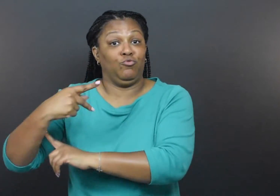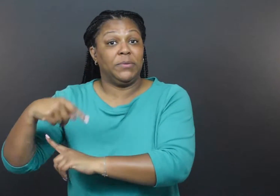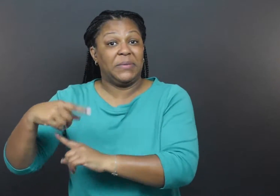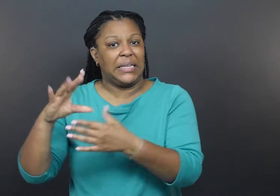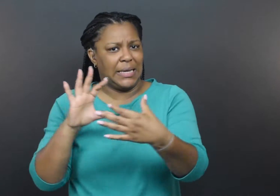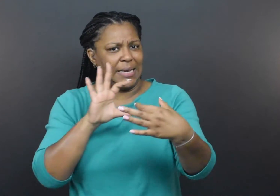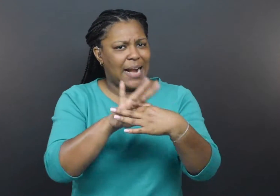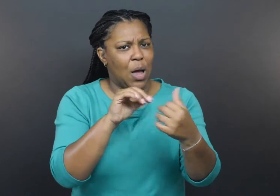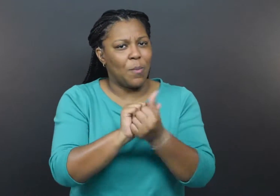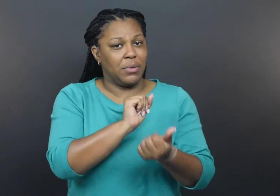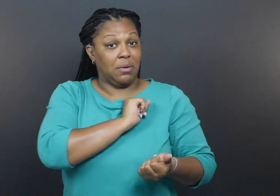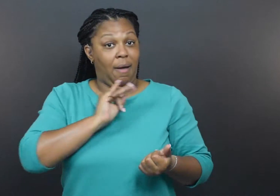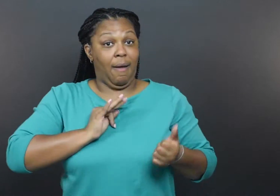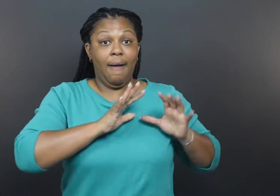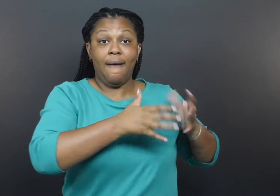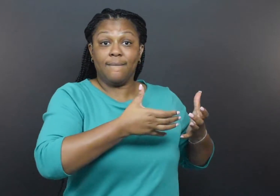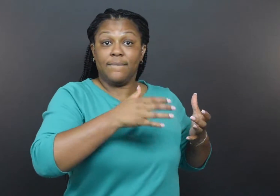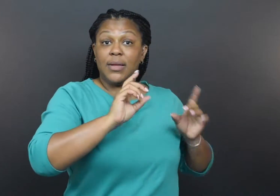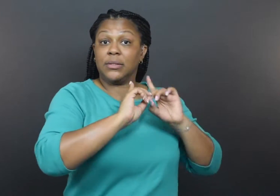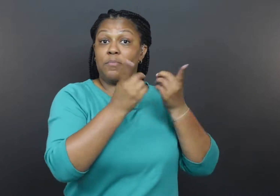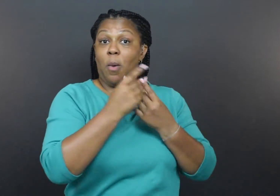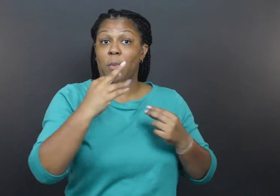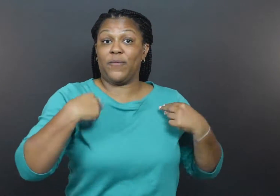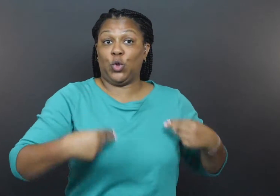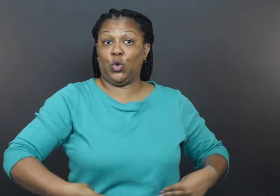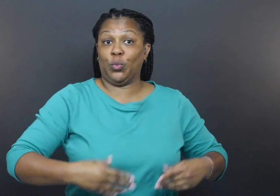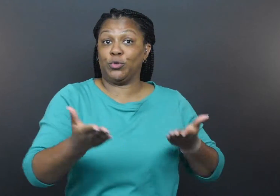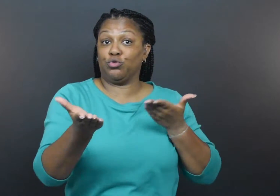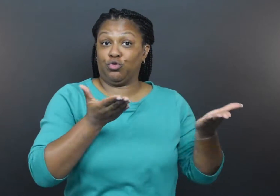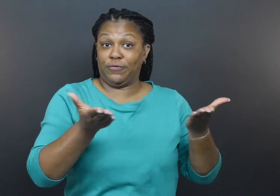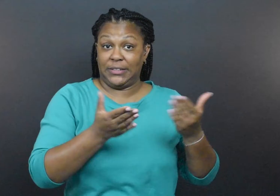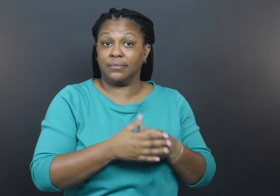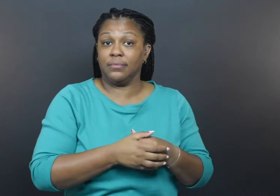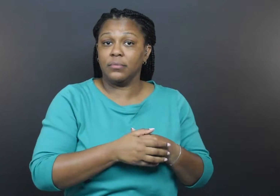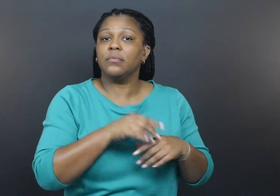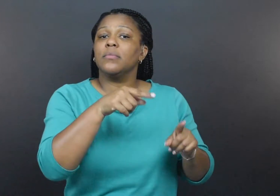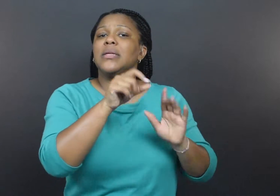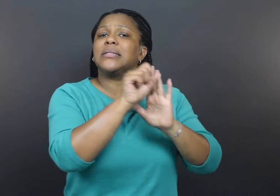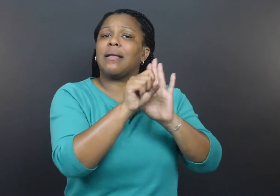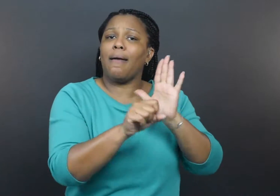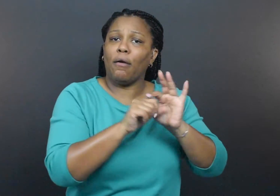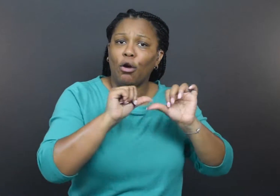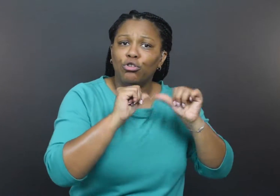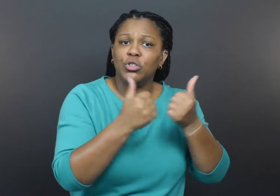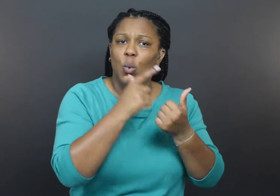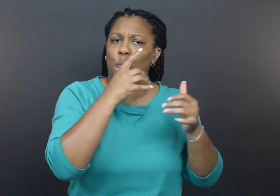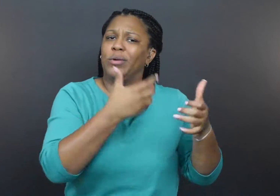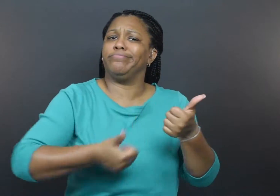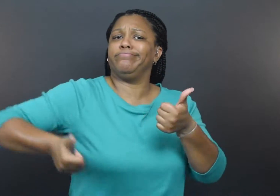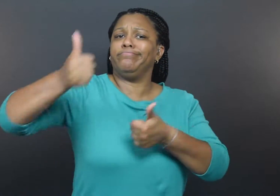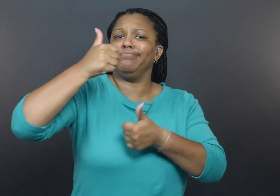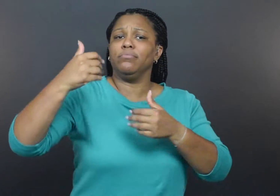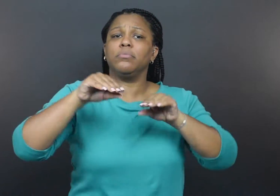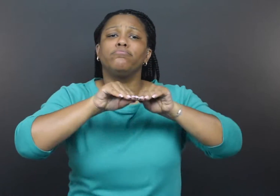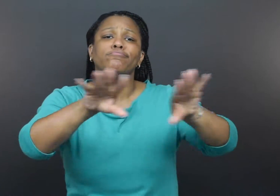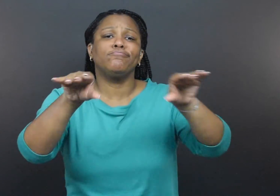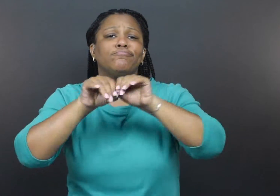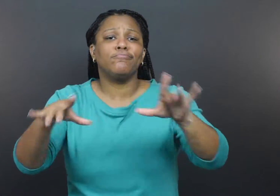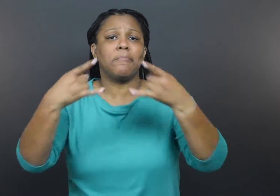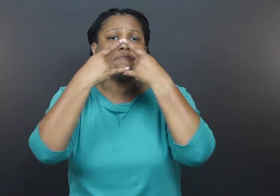Mahoehney connected with staff at the Department of Human Services, the state agency in charge of distributing masks to organizations.